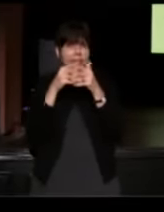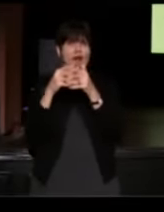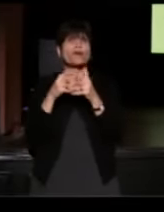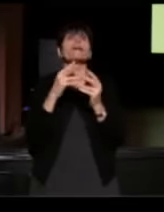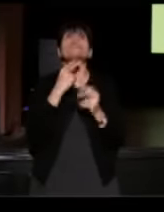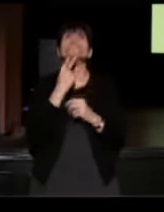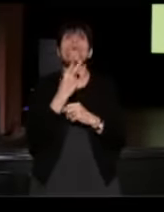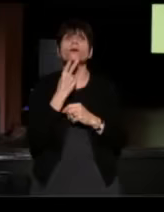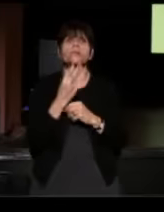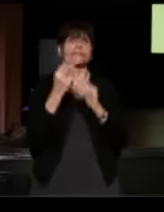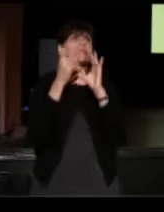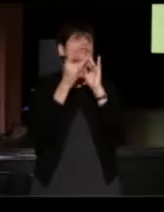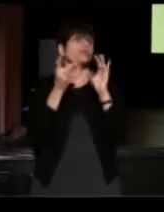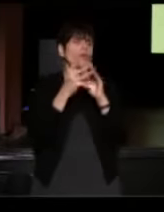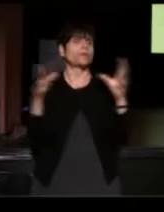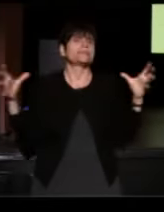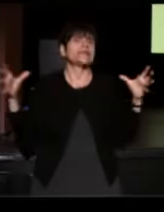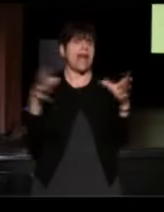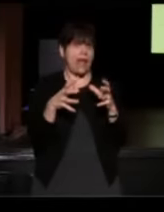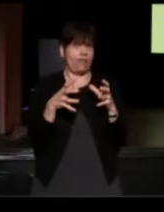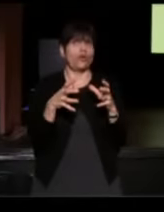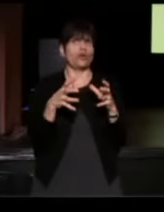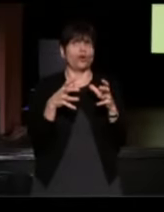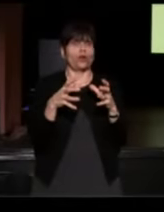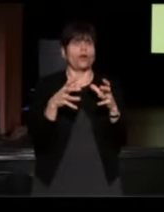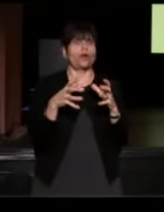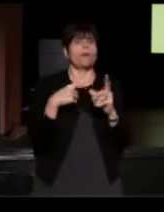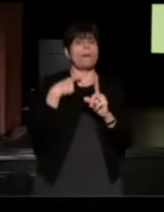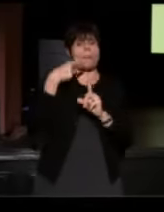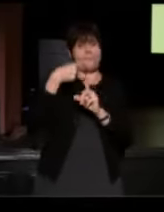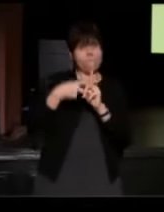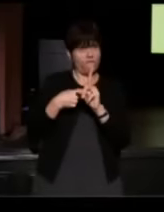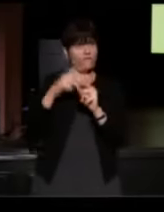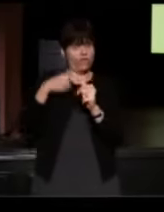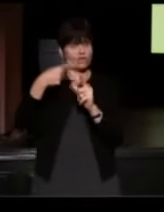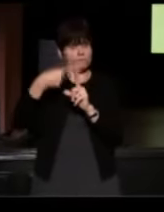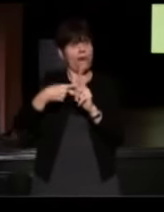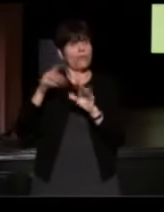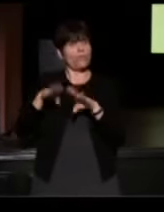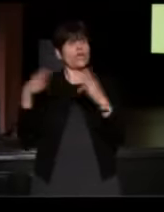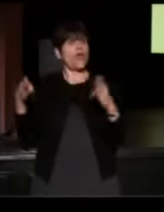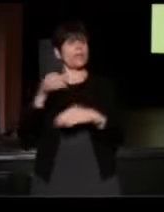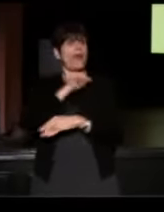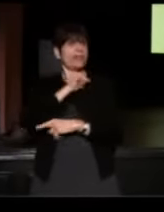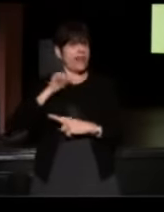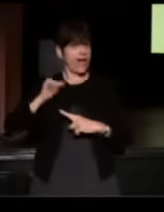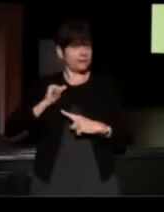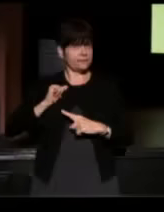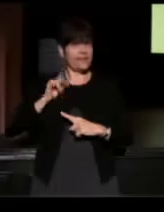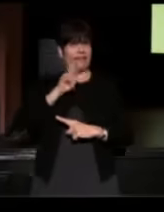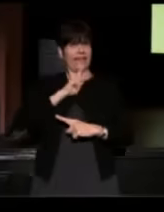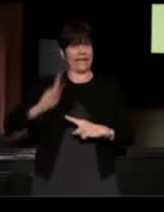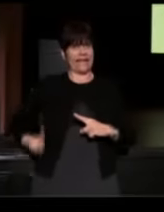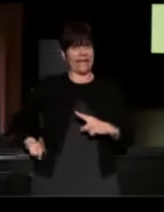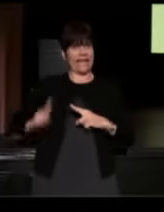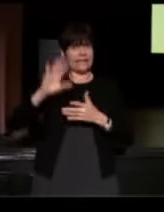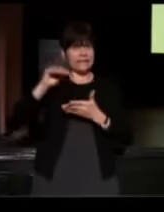and stories ever gathered but in the very first month of Griot, we opened in Atlanta at the King Center and I was privileged to go down